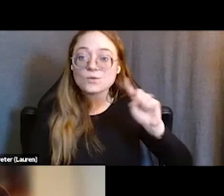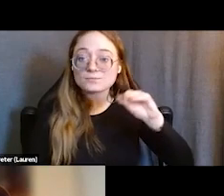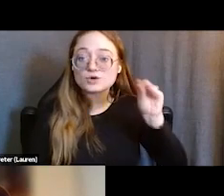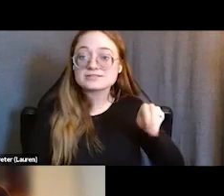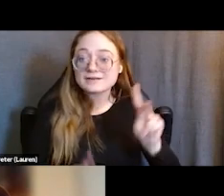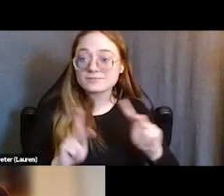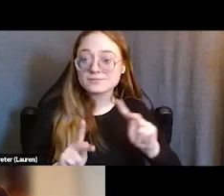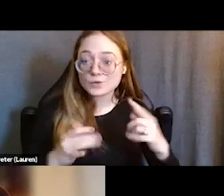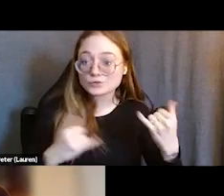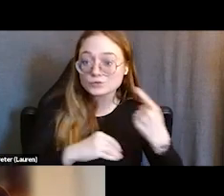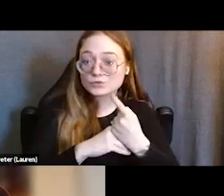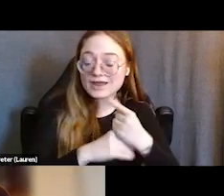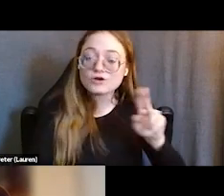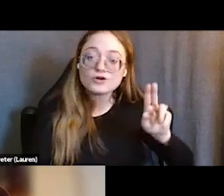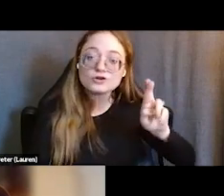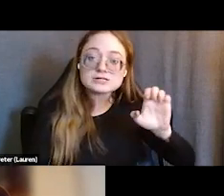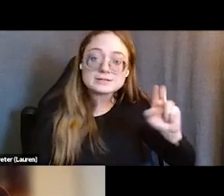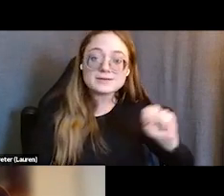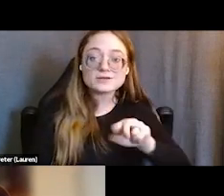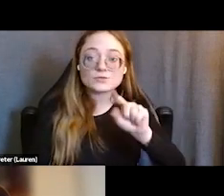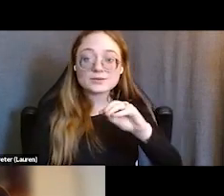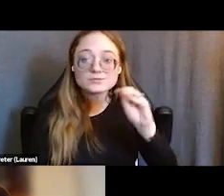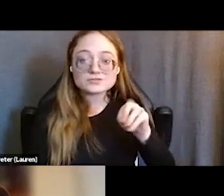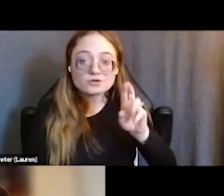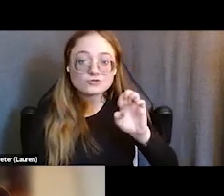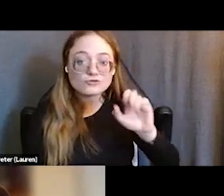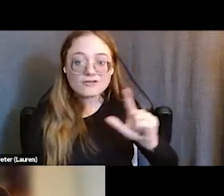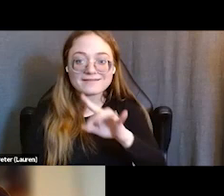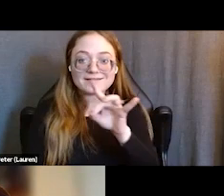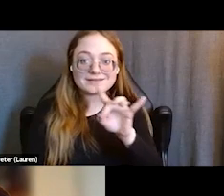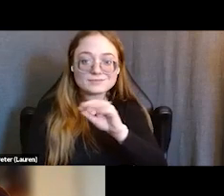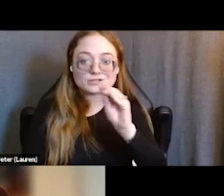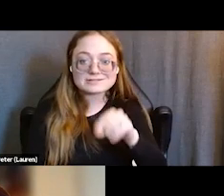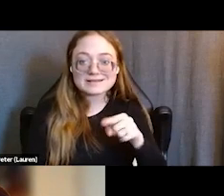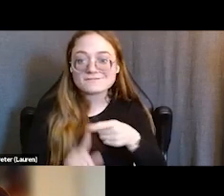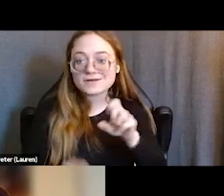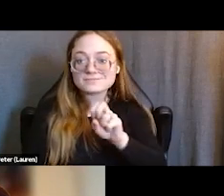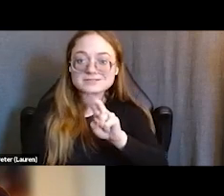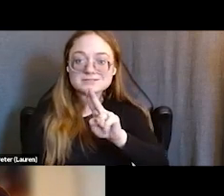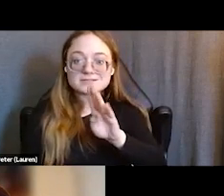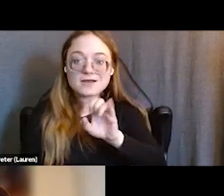About 20% from rural and 18% from suburban areas. Three people who are in attendance today